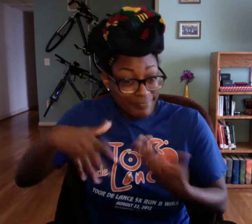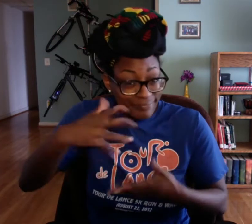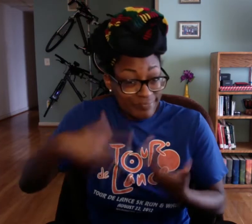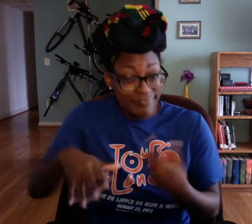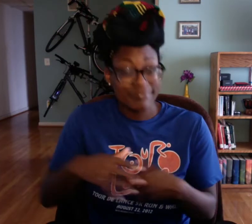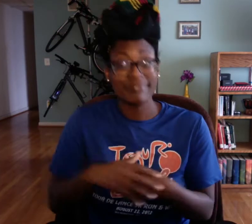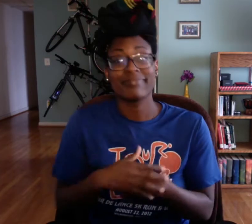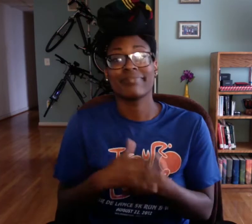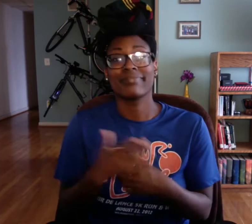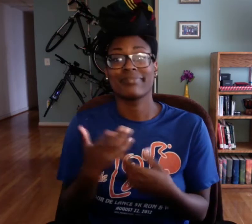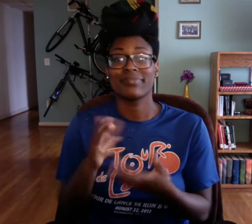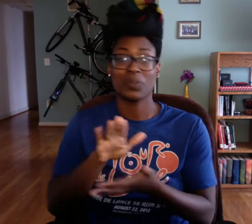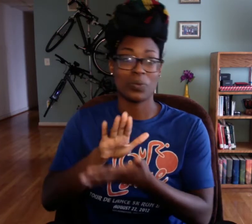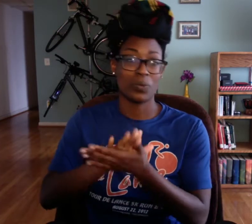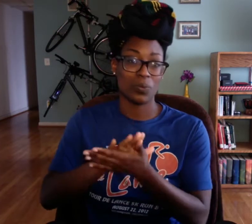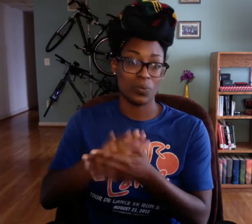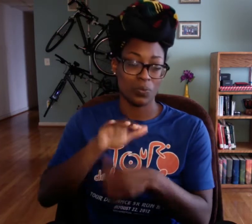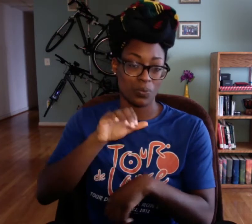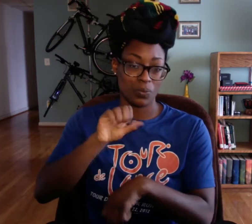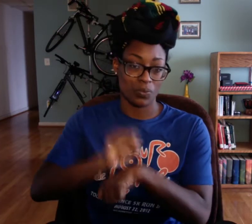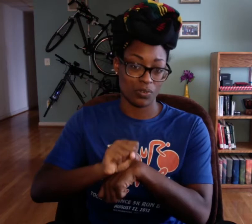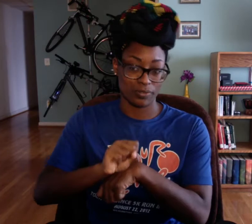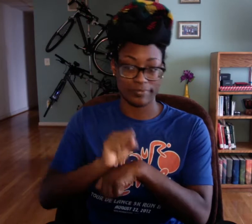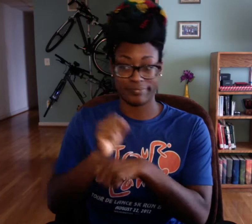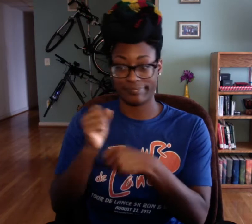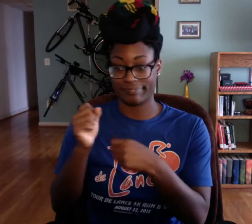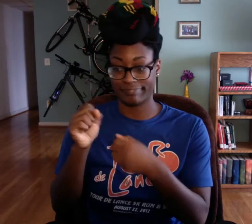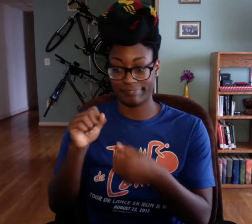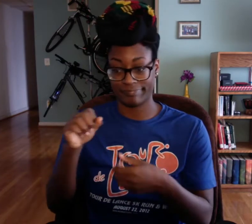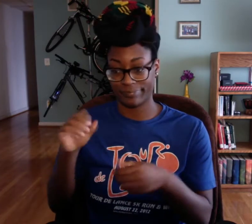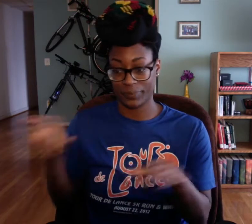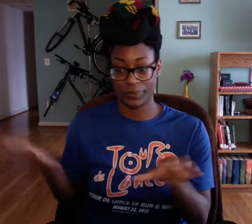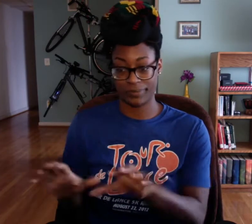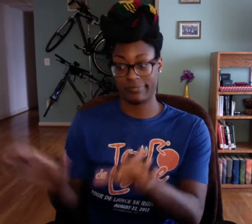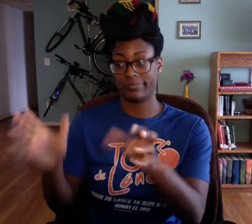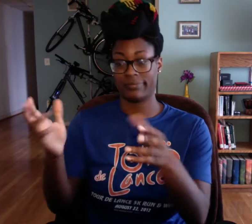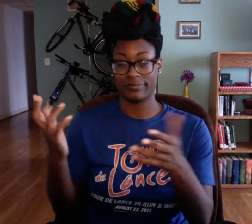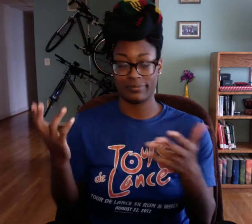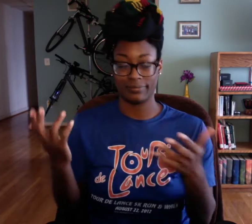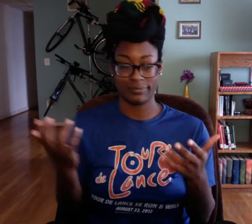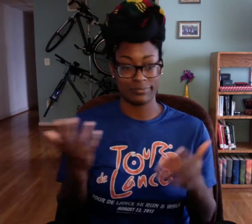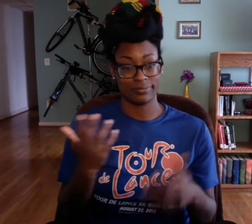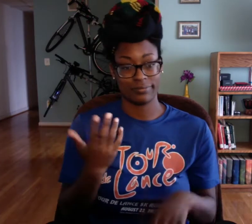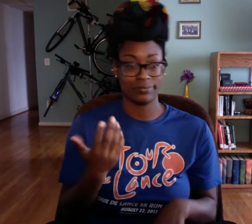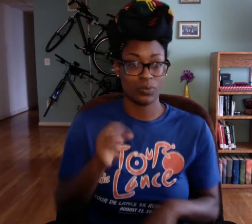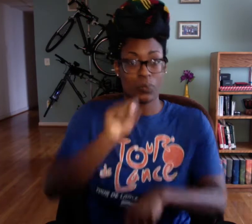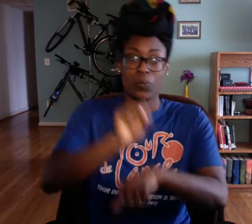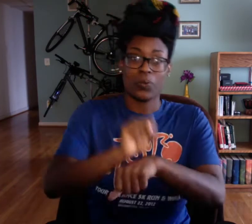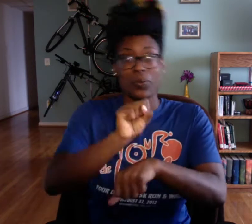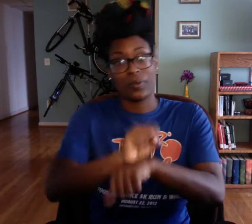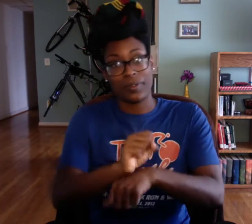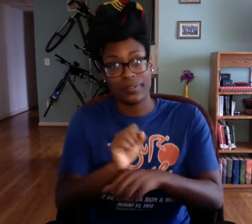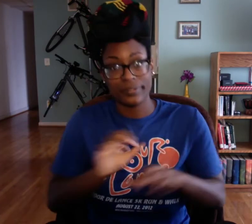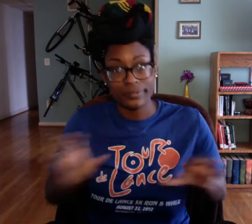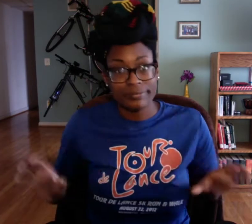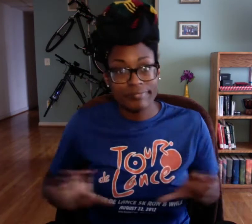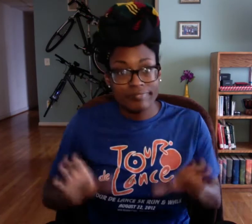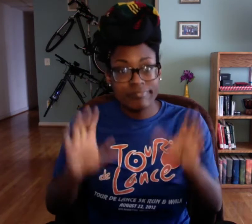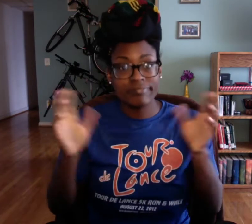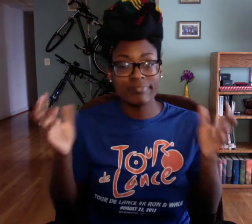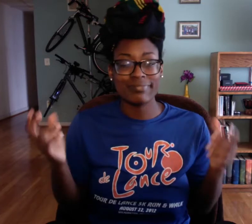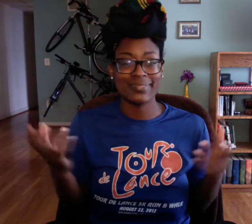to interact with my classmates, time to do my school work, work work.